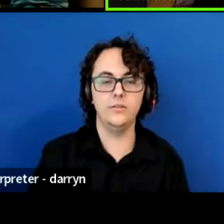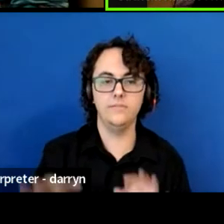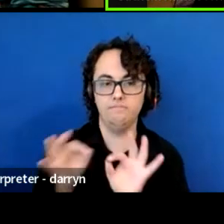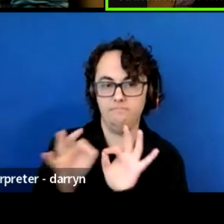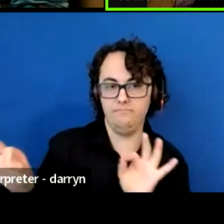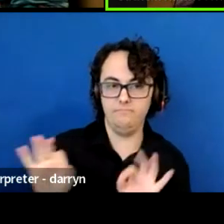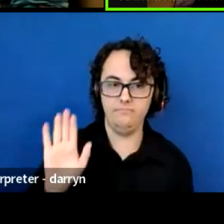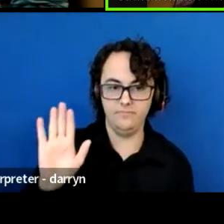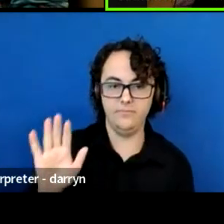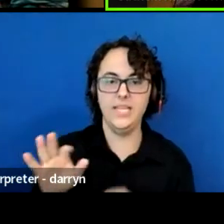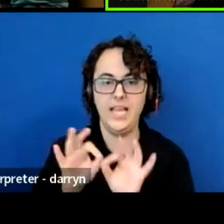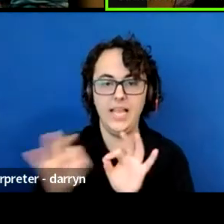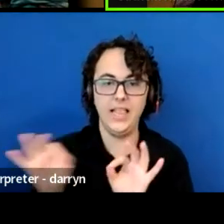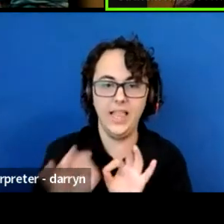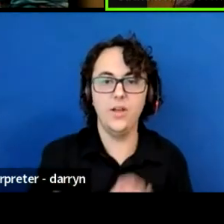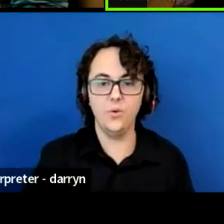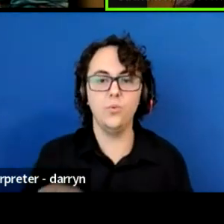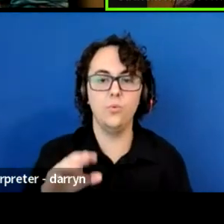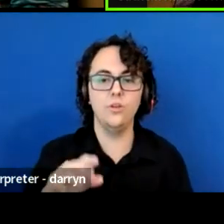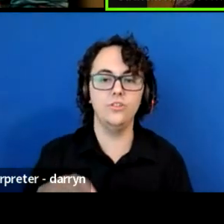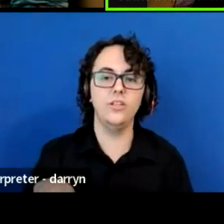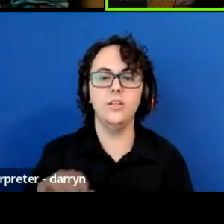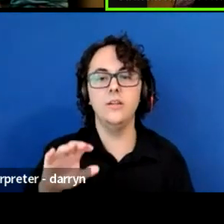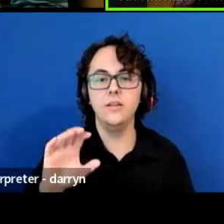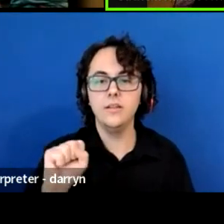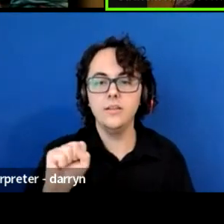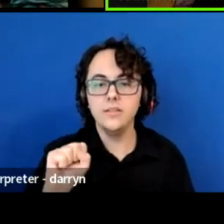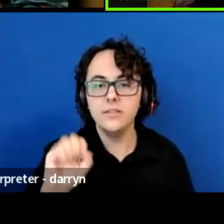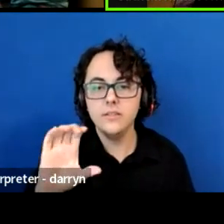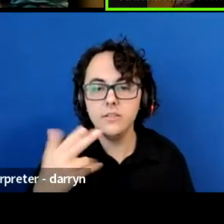of the Schaghticoke First Nations peoples.